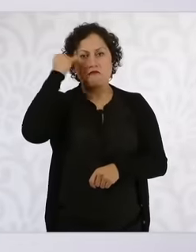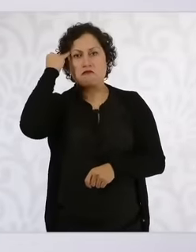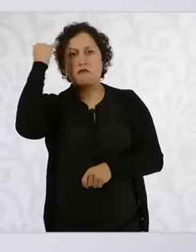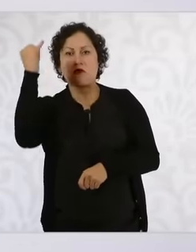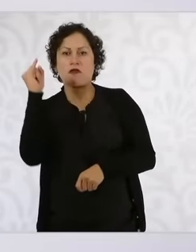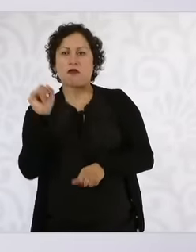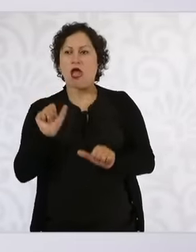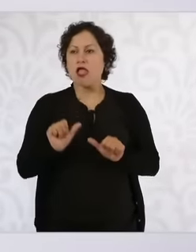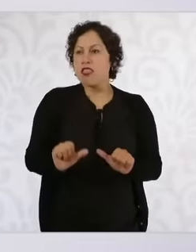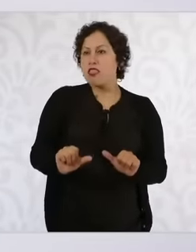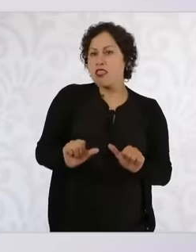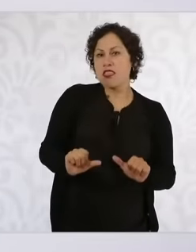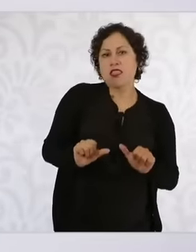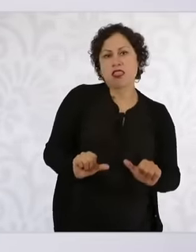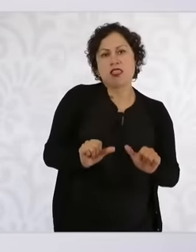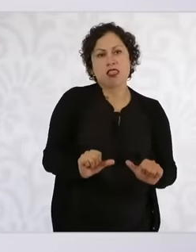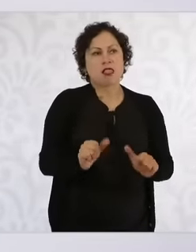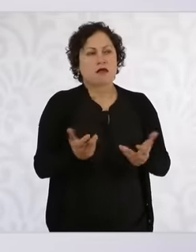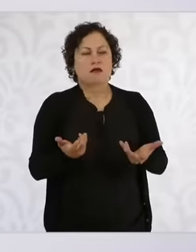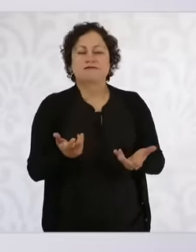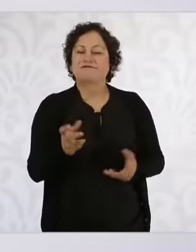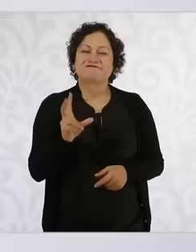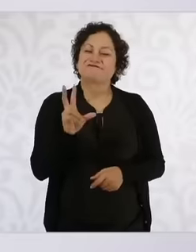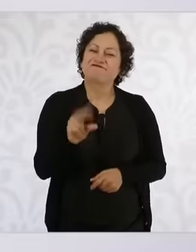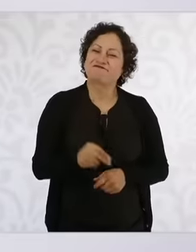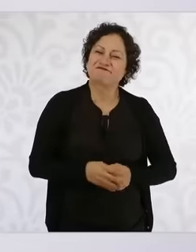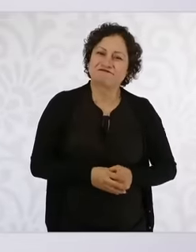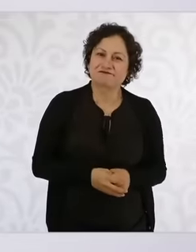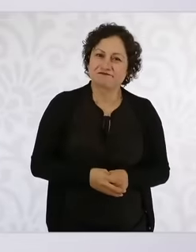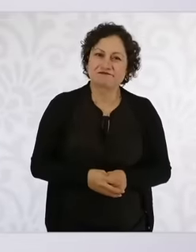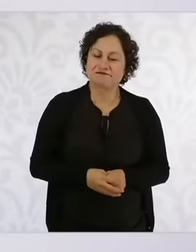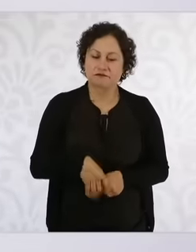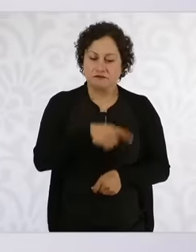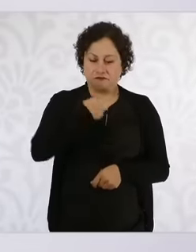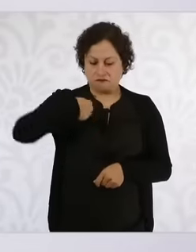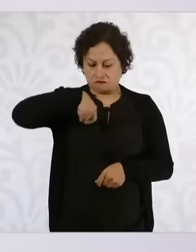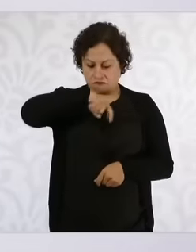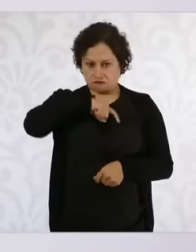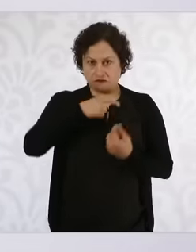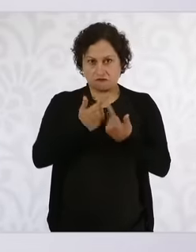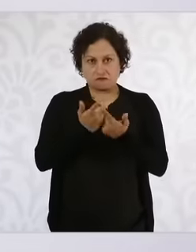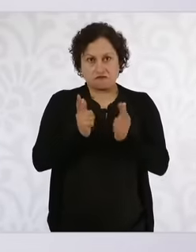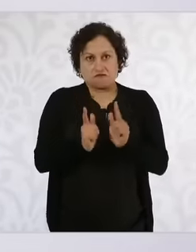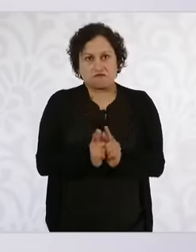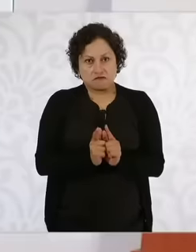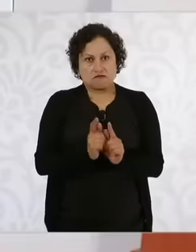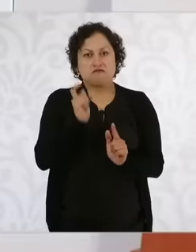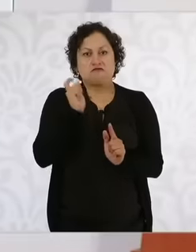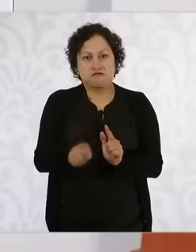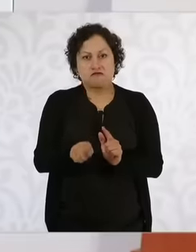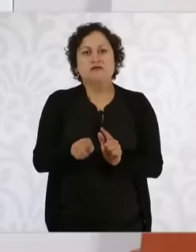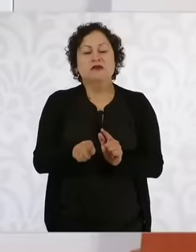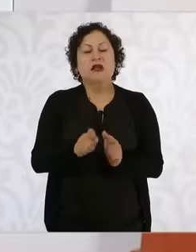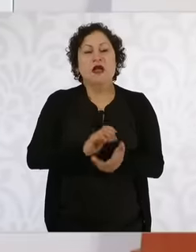and we represent a movement of transformation. So it is very